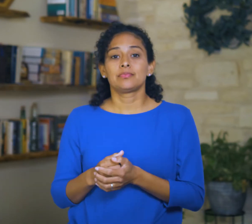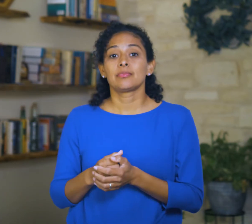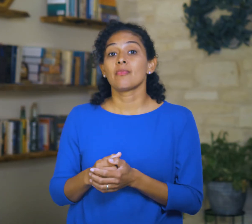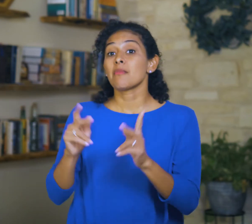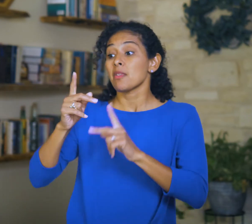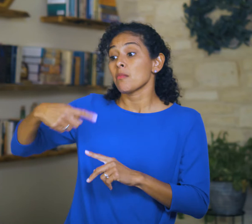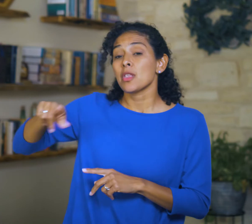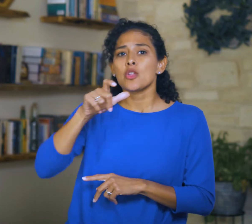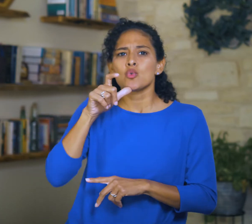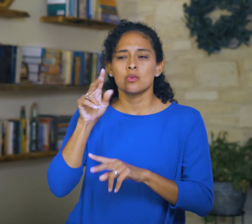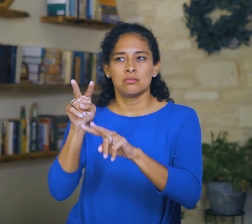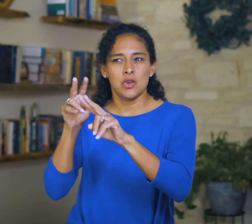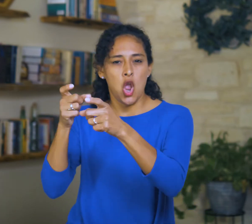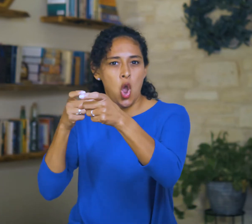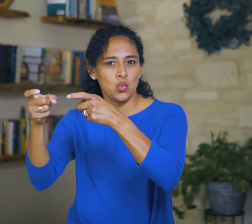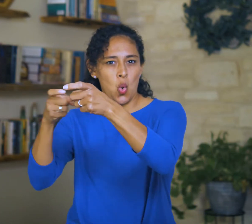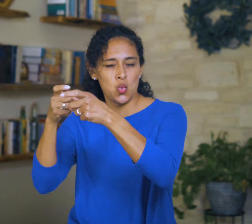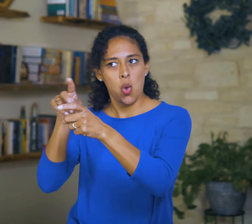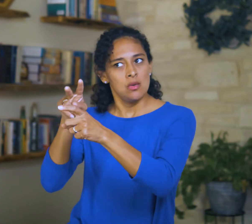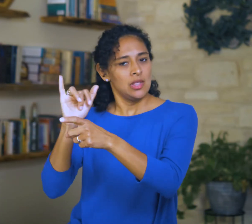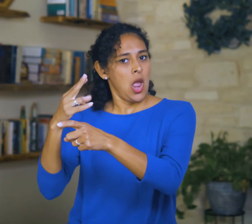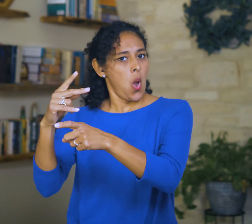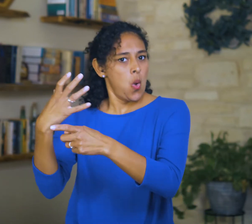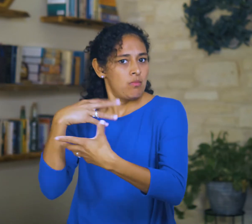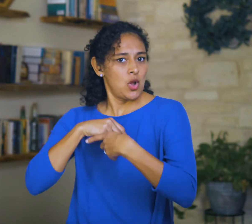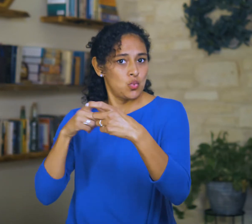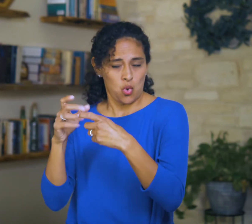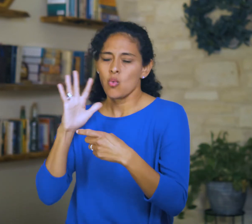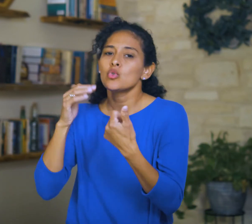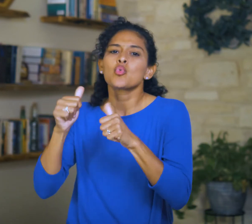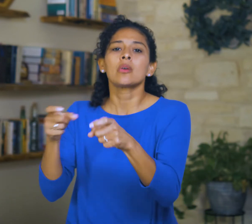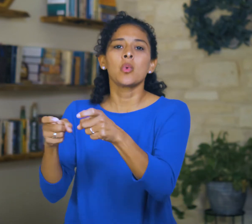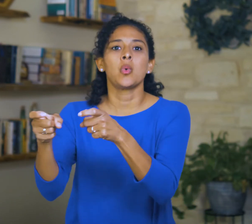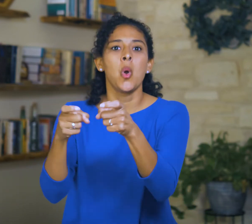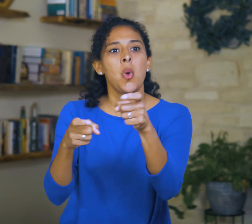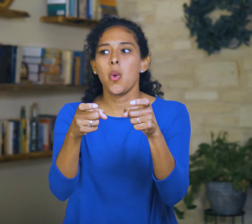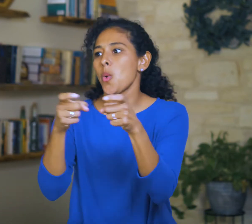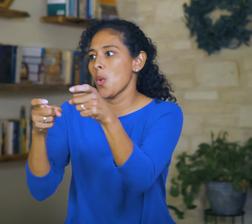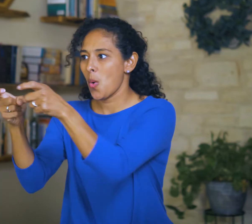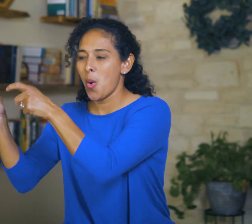Those who look to control as their ultimate hope will try to grasp it anywhere they can,